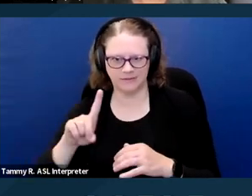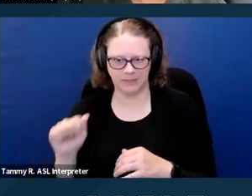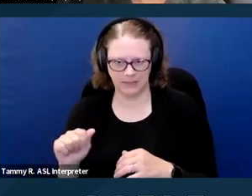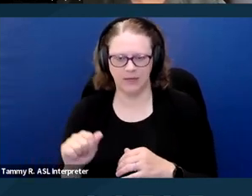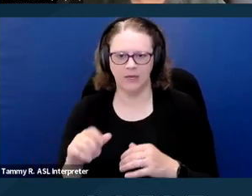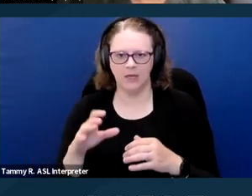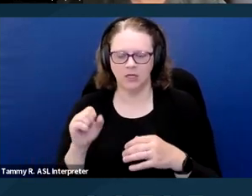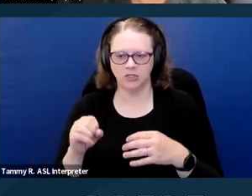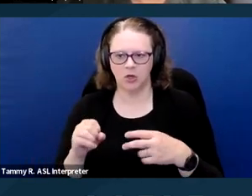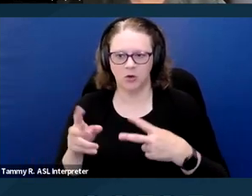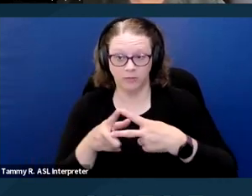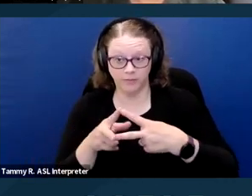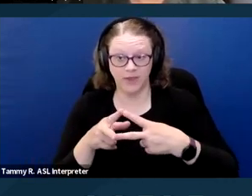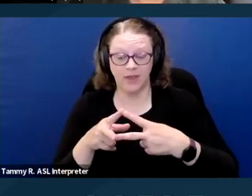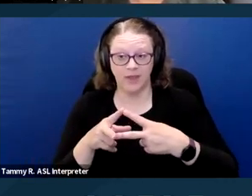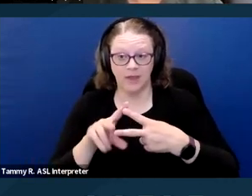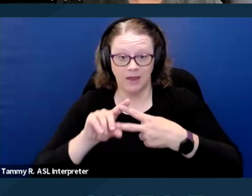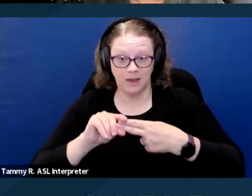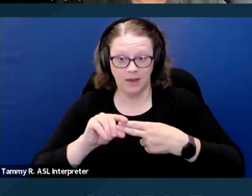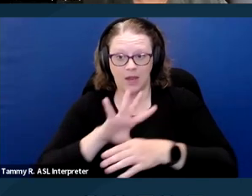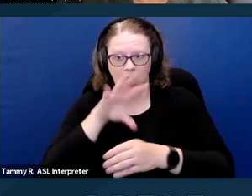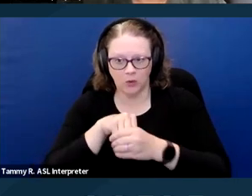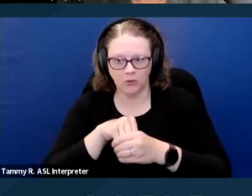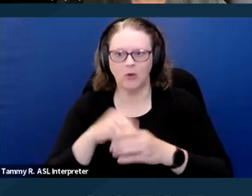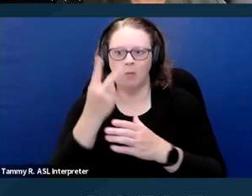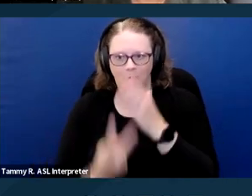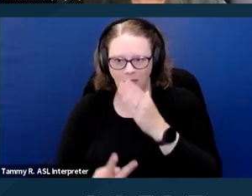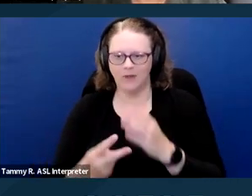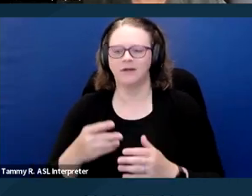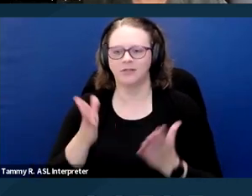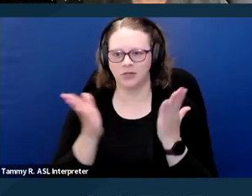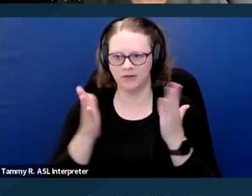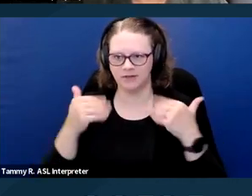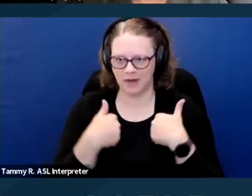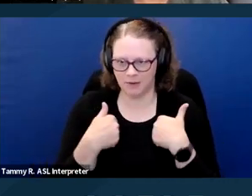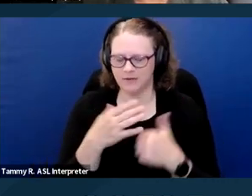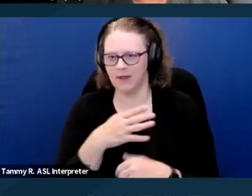what you know as service animals or emotional support animals, and it's important to note